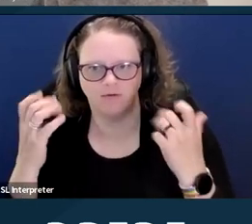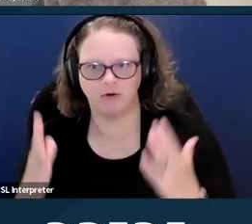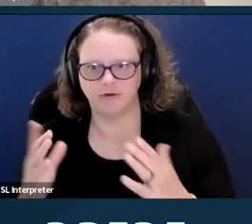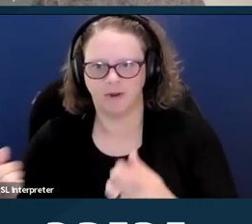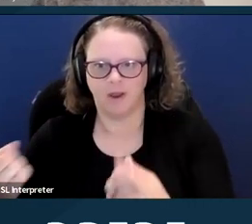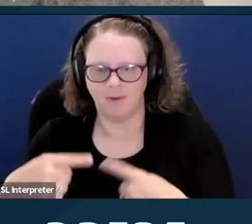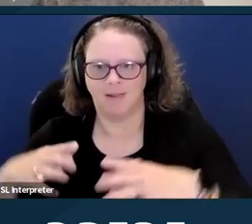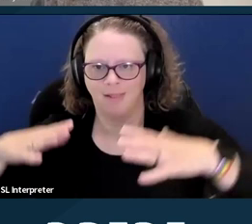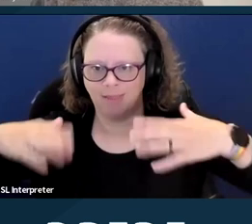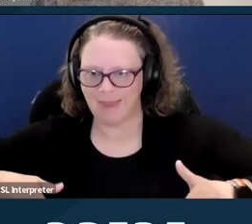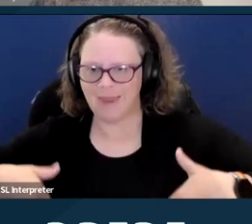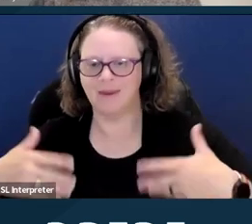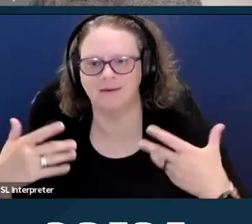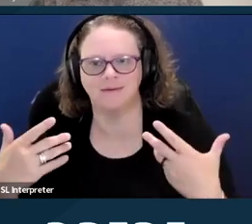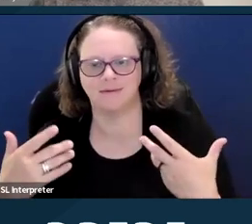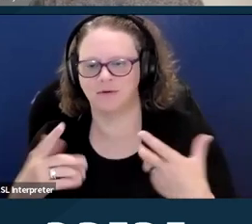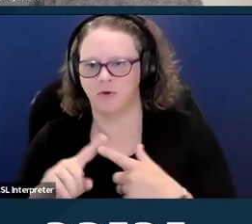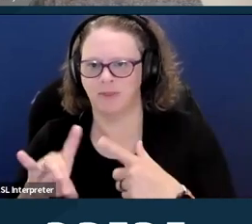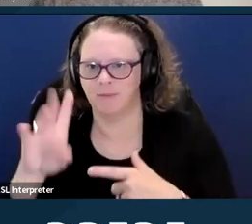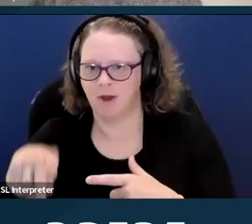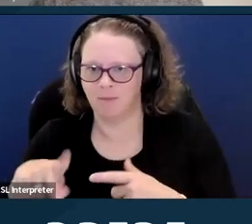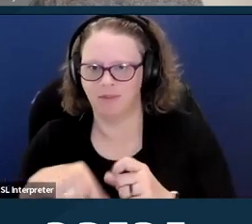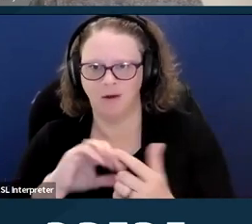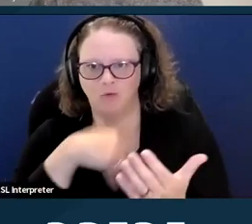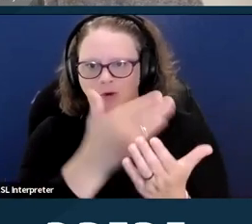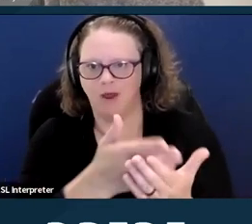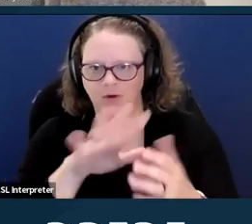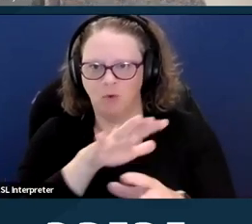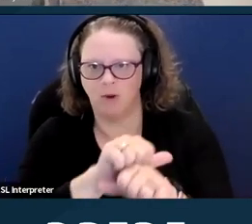in terms of getting to an appointment at a particular time.